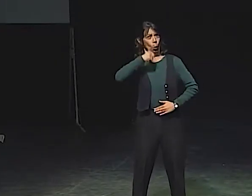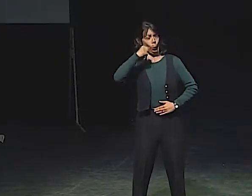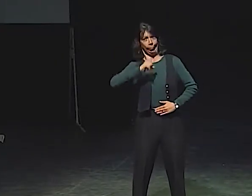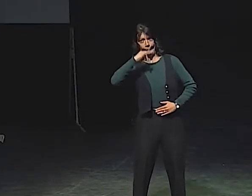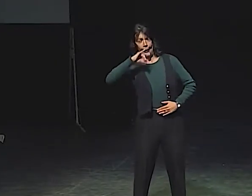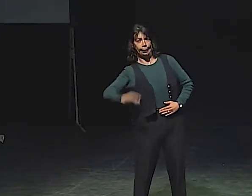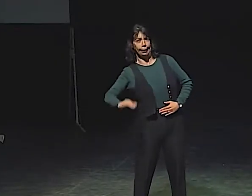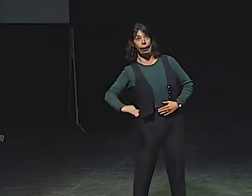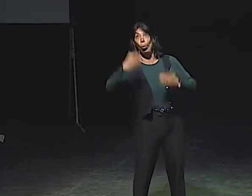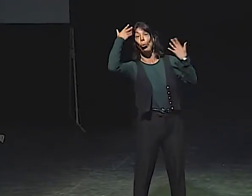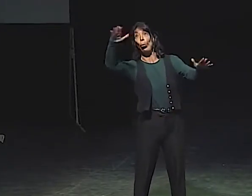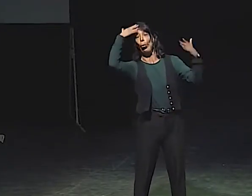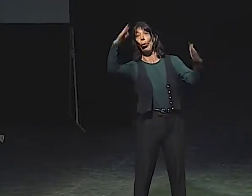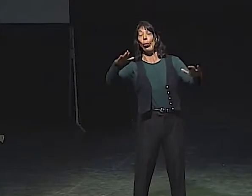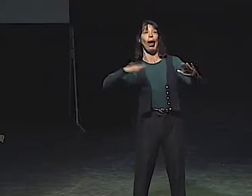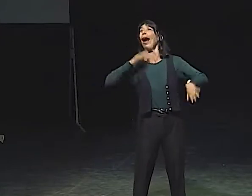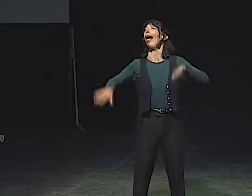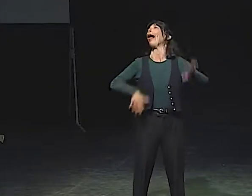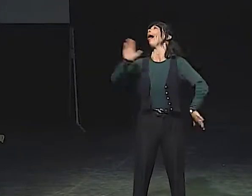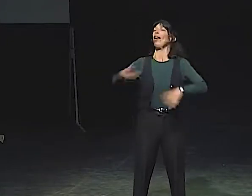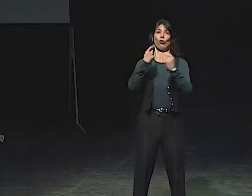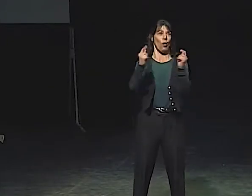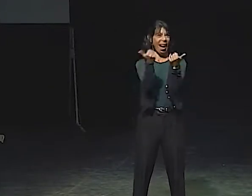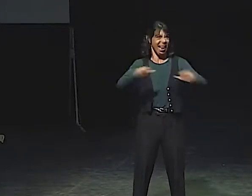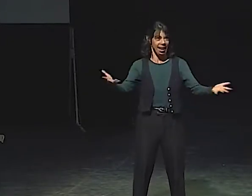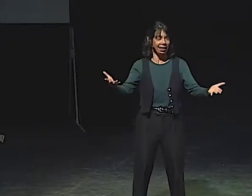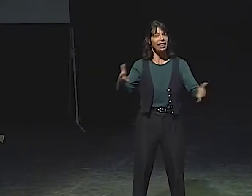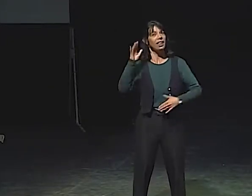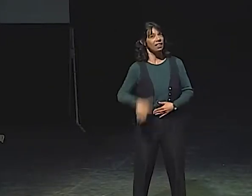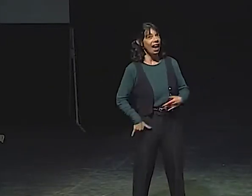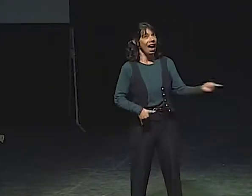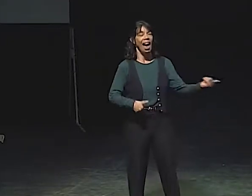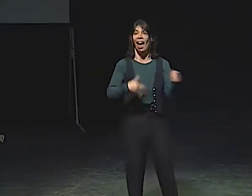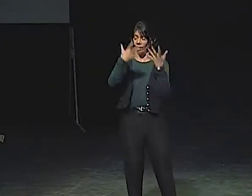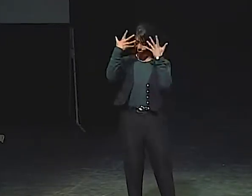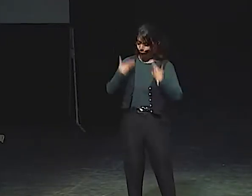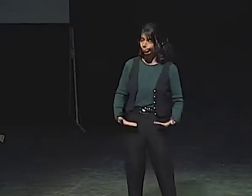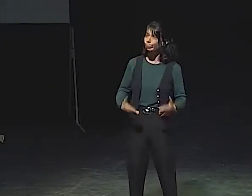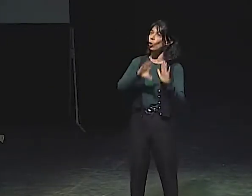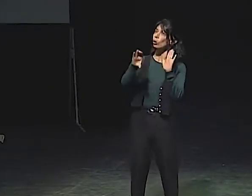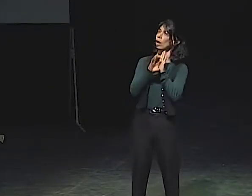AND A WIDE-OPEN INNOCENCE. SHE'S A LITTLE KID. SHE DOESN'T KNOW ANYTHING.